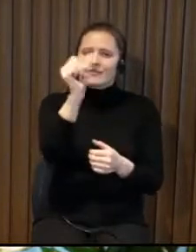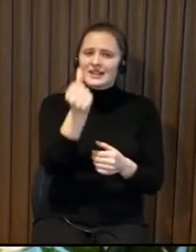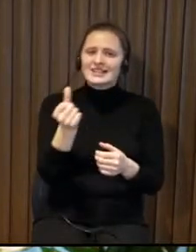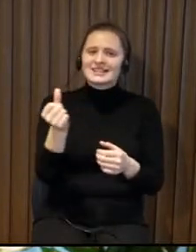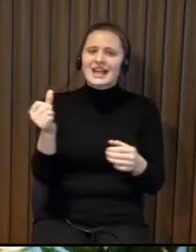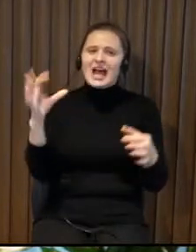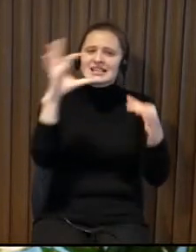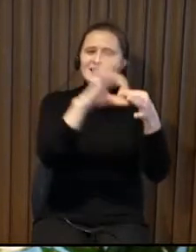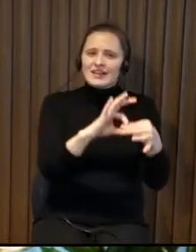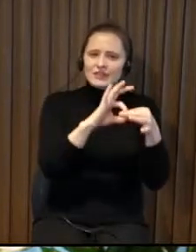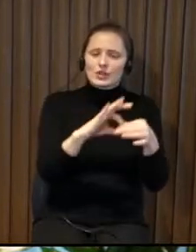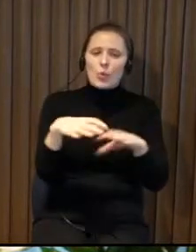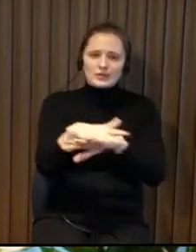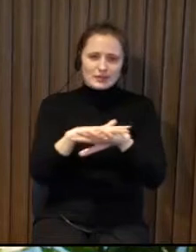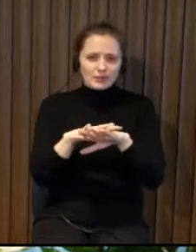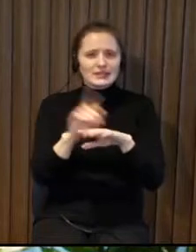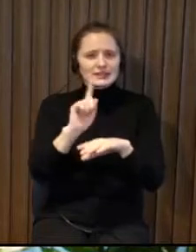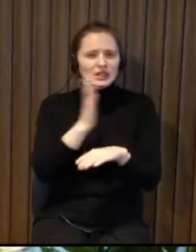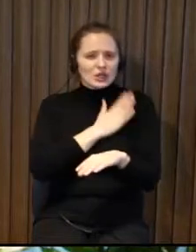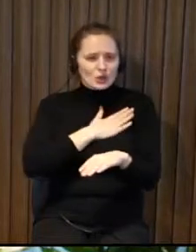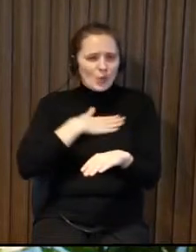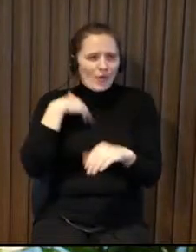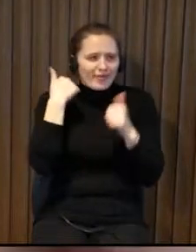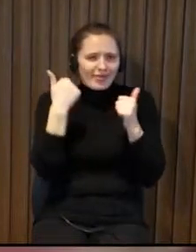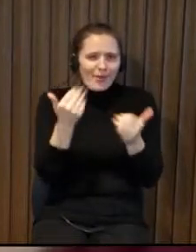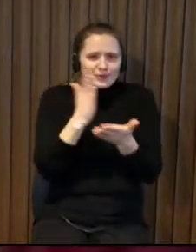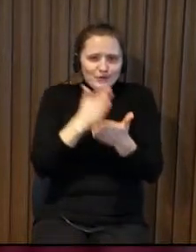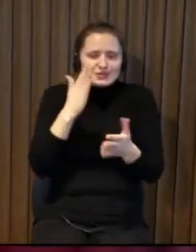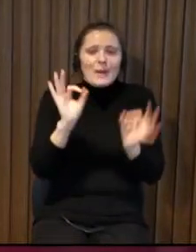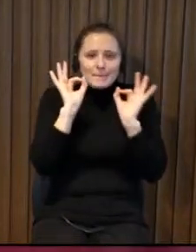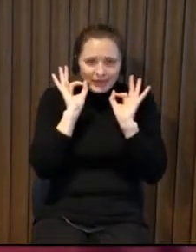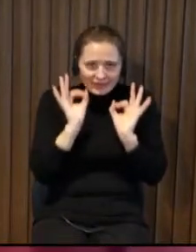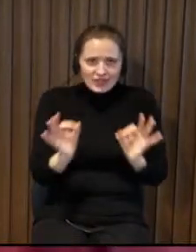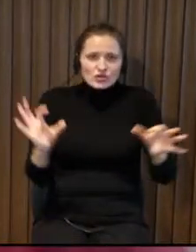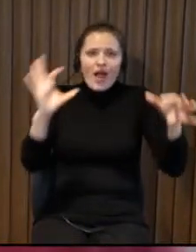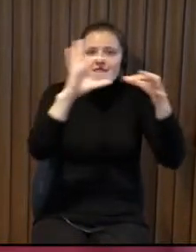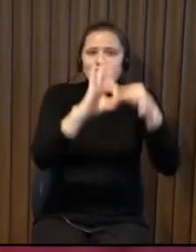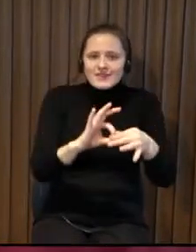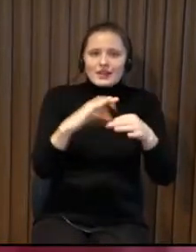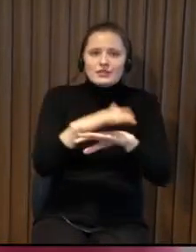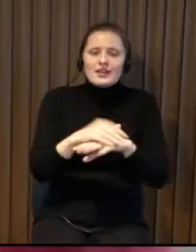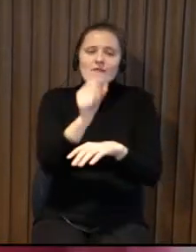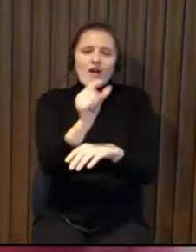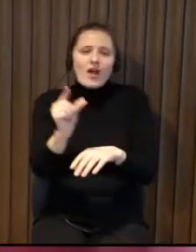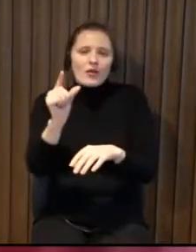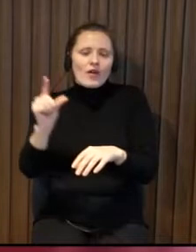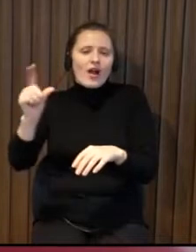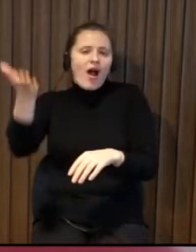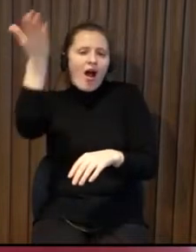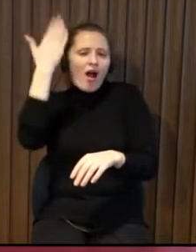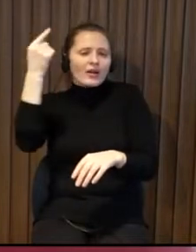those accessibility or universal design those are principles that unite society that is nice